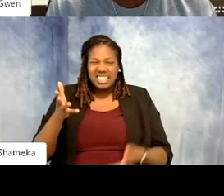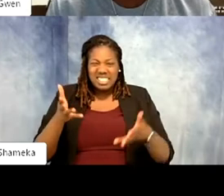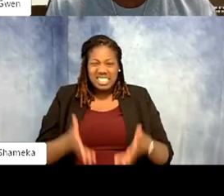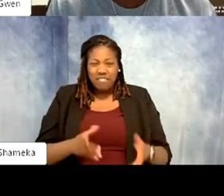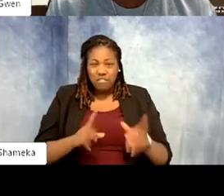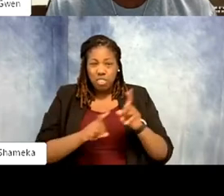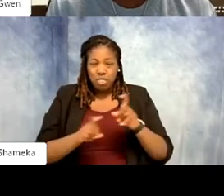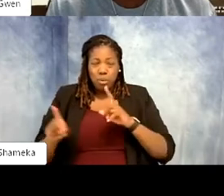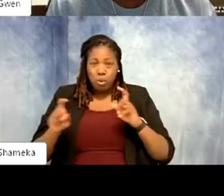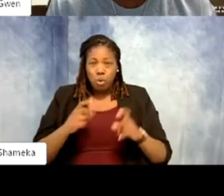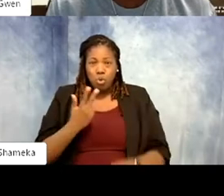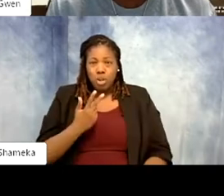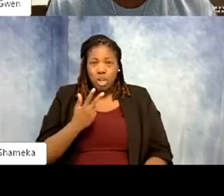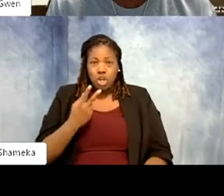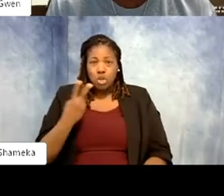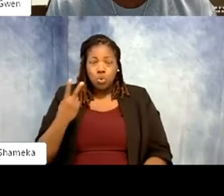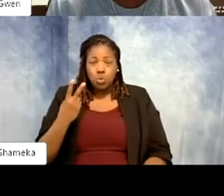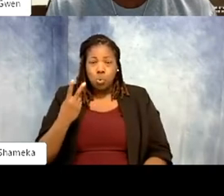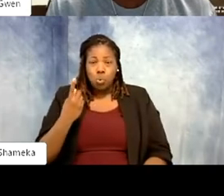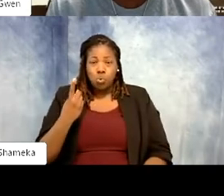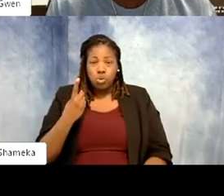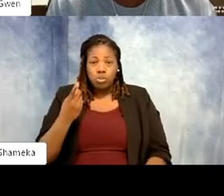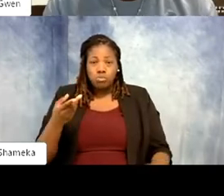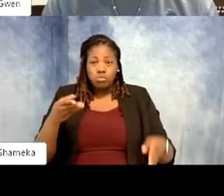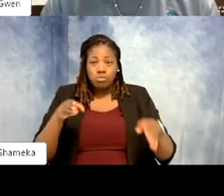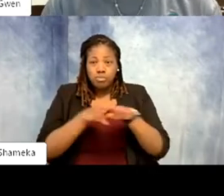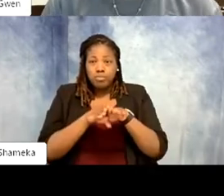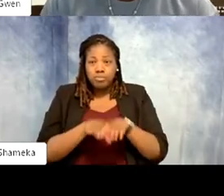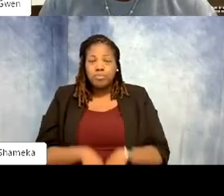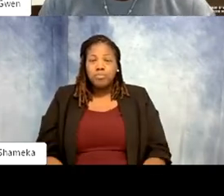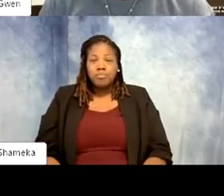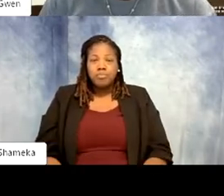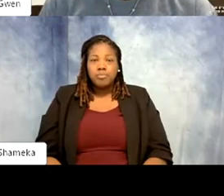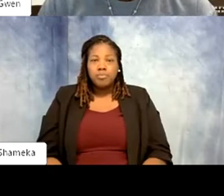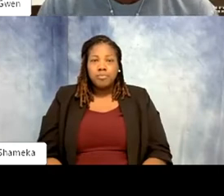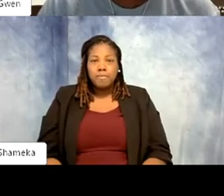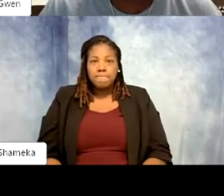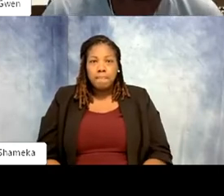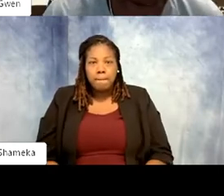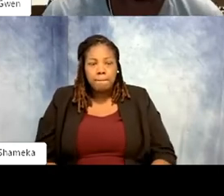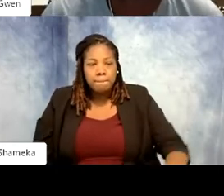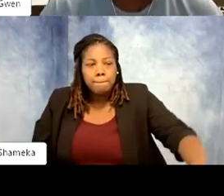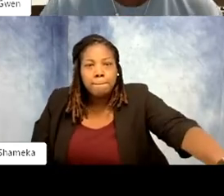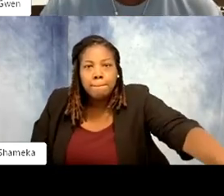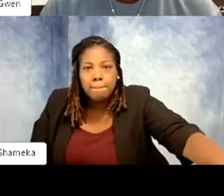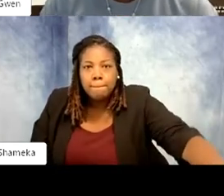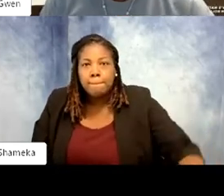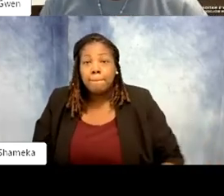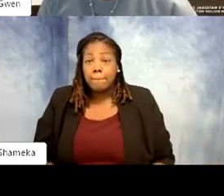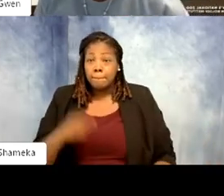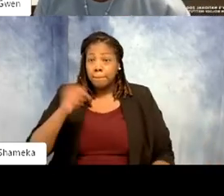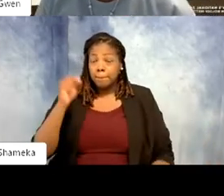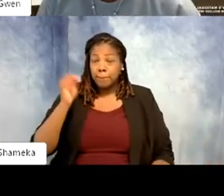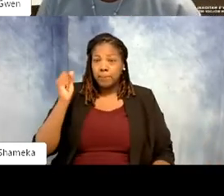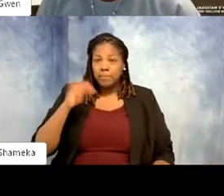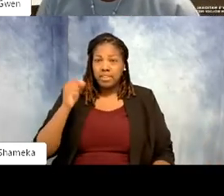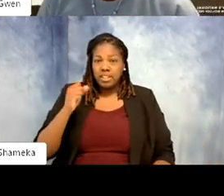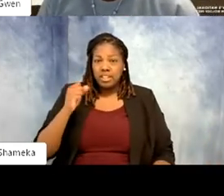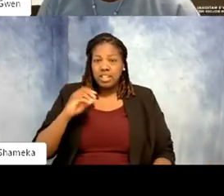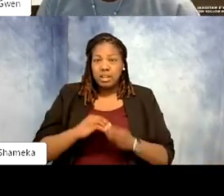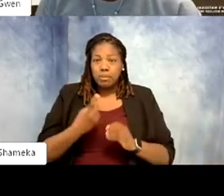three, two, and one. Let's see I shared these results. And yeah, number one said animal diversity and